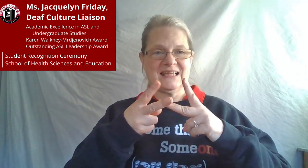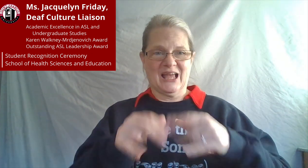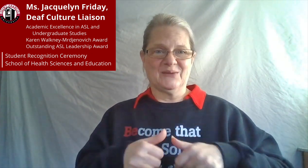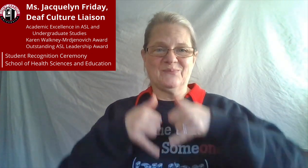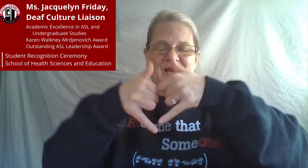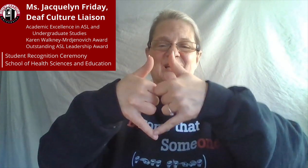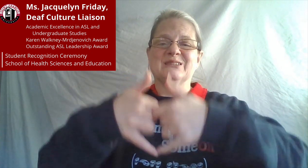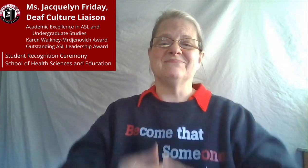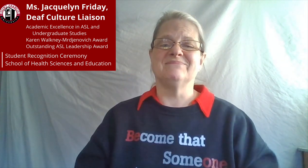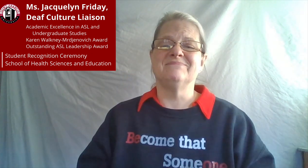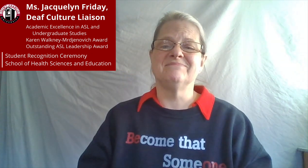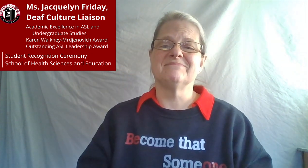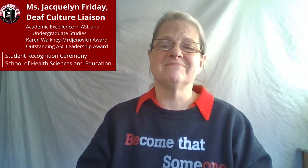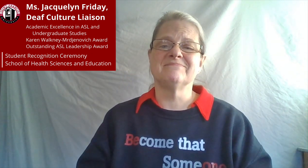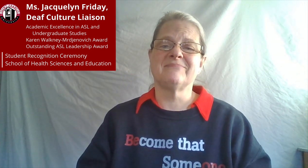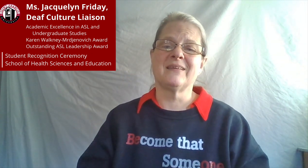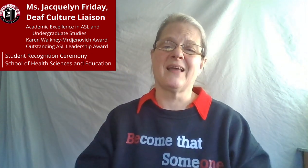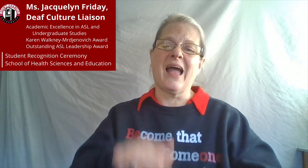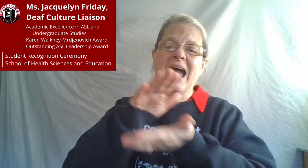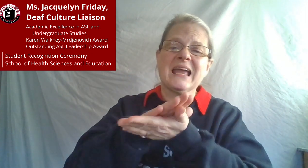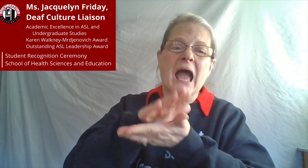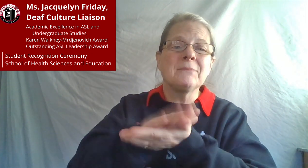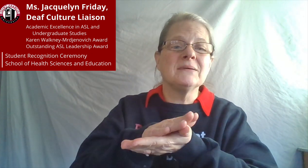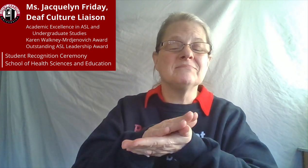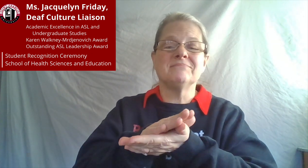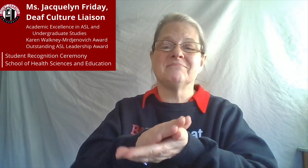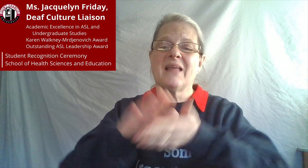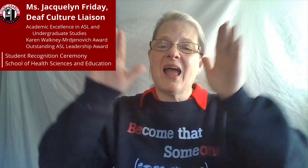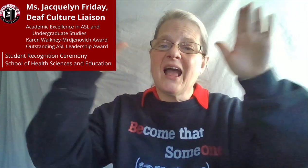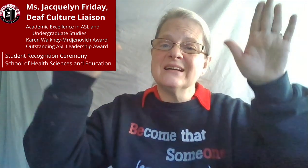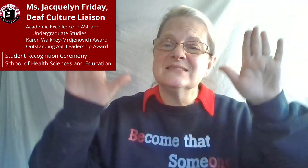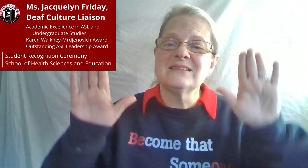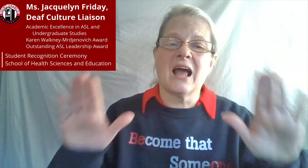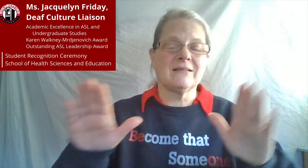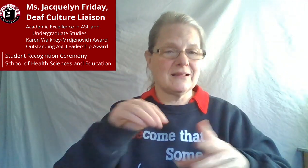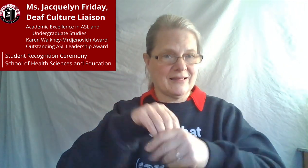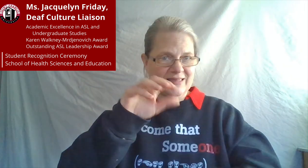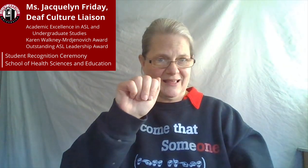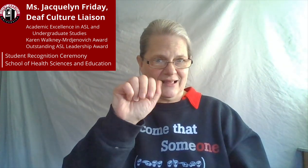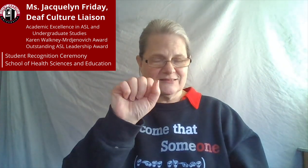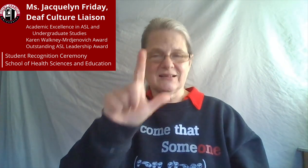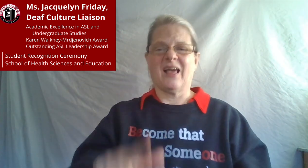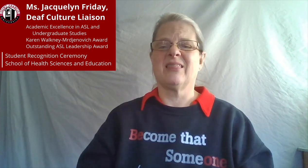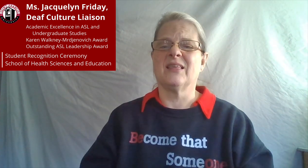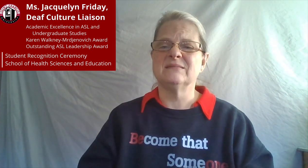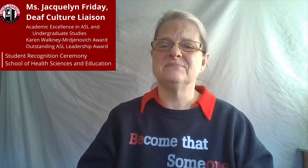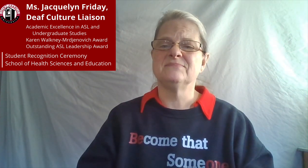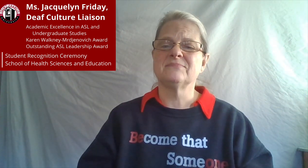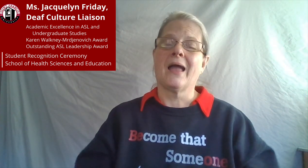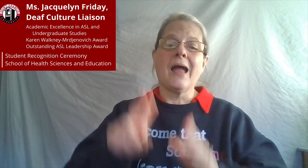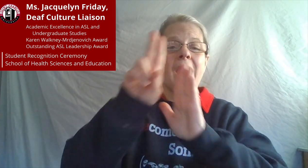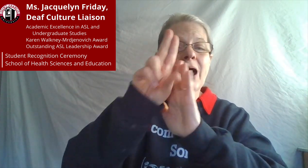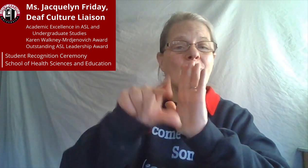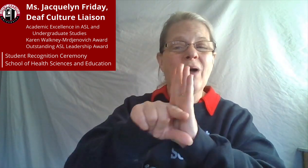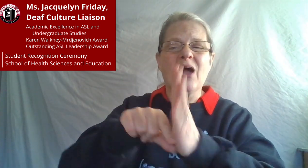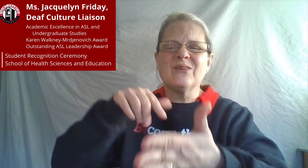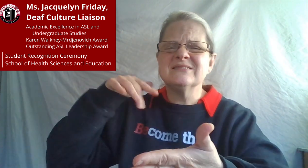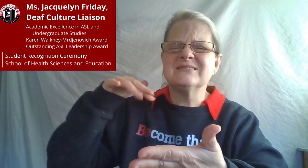The second award is the Academic Excellence in ASL and Undergraduate Studies.